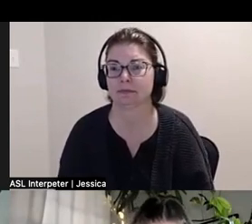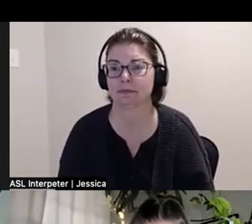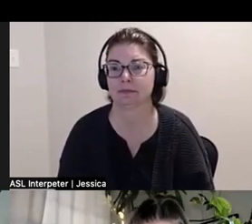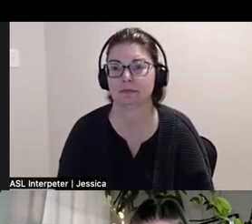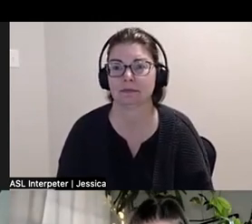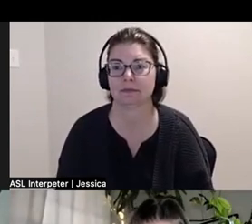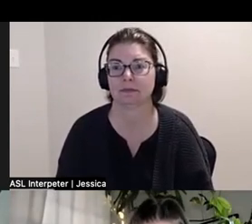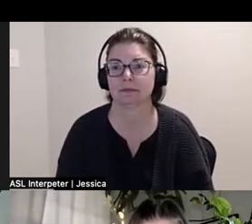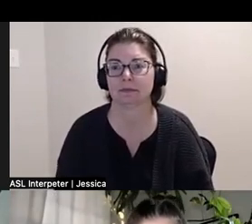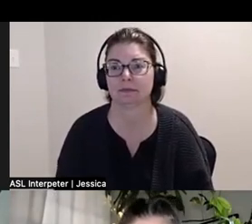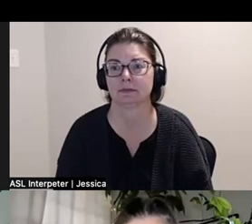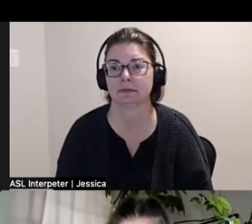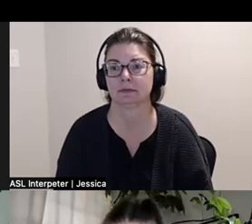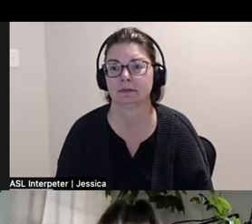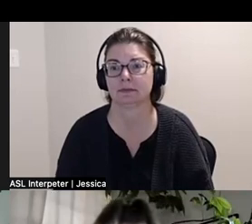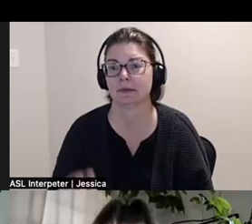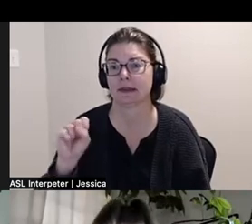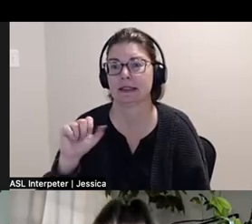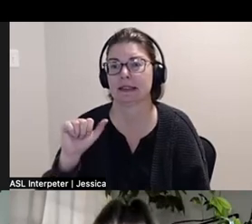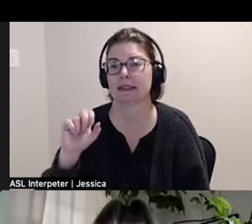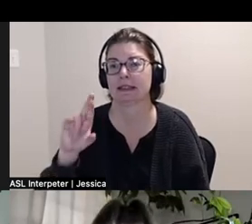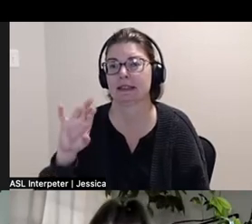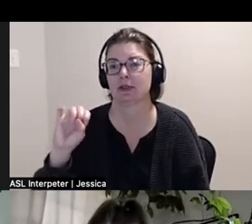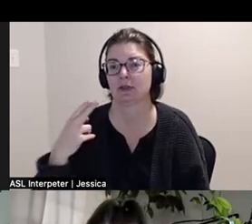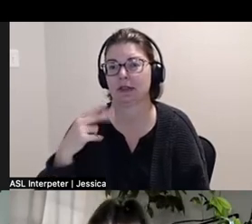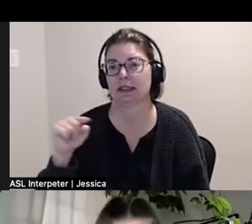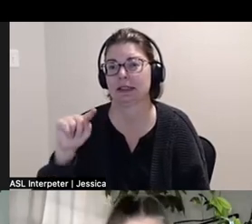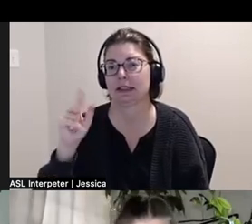Sarah-Tai: I love the treat as a, Chelsey: Hi.